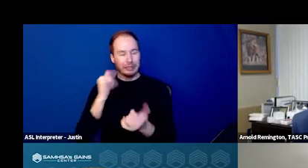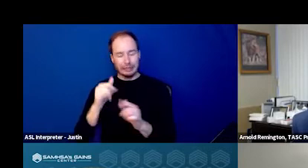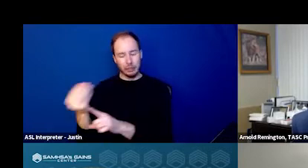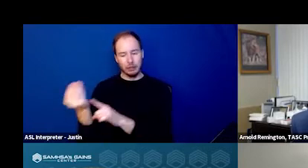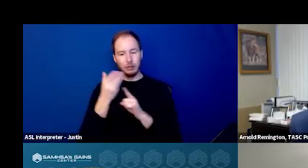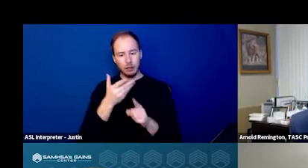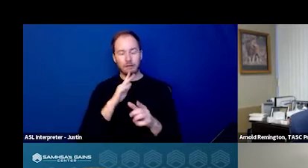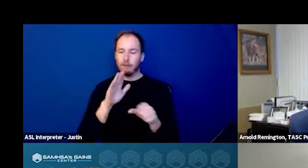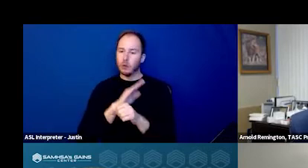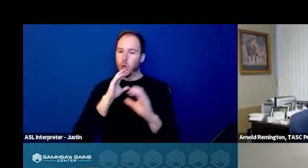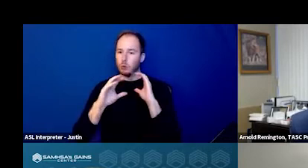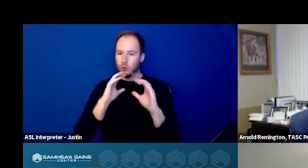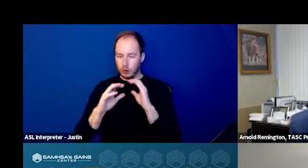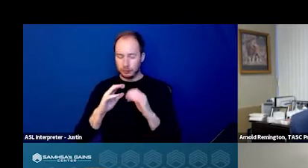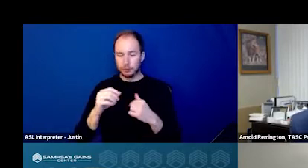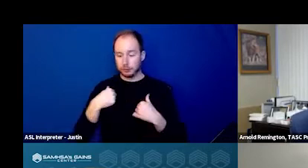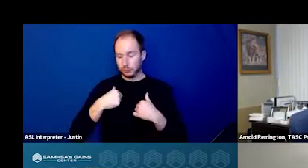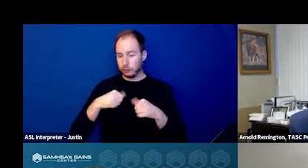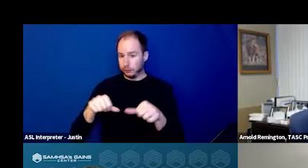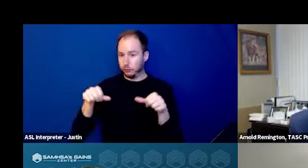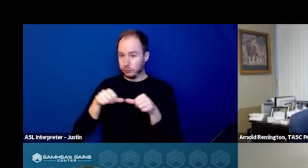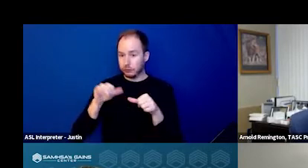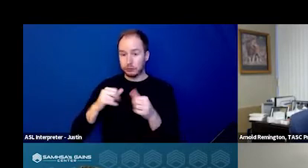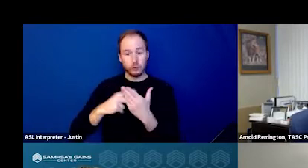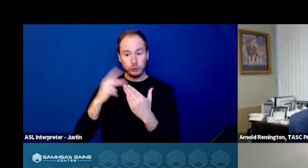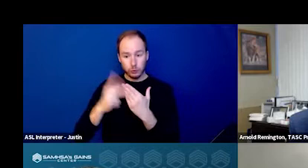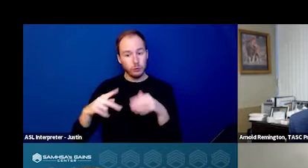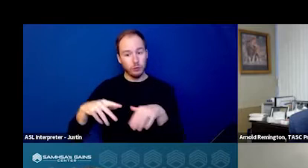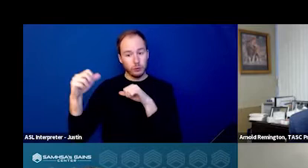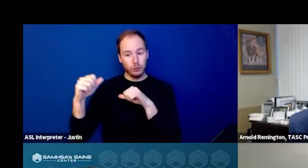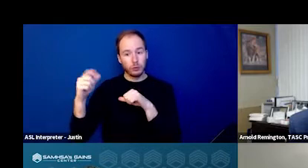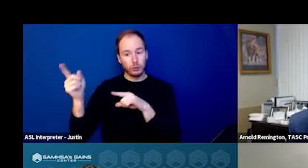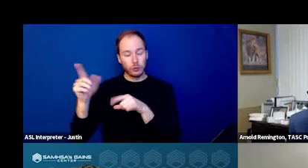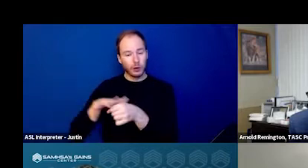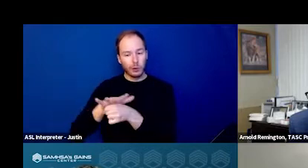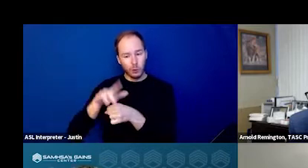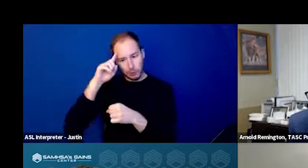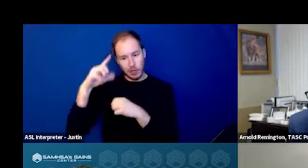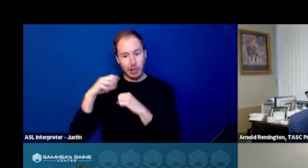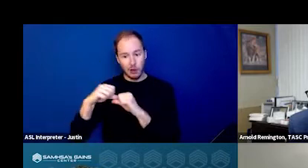And in our region, that program was taken over by our local mental health association